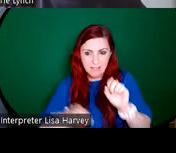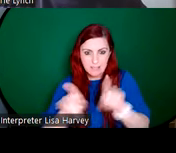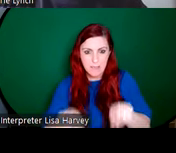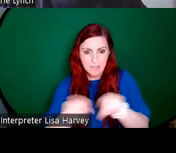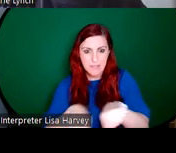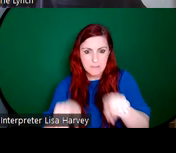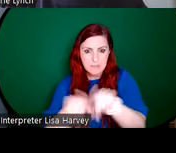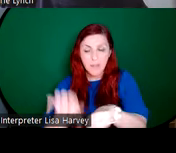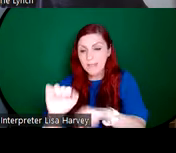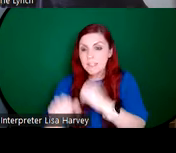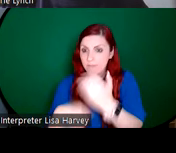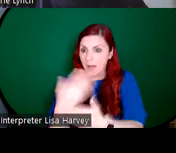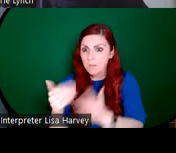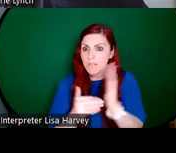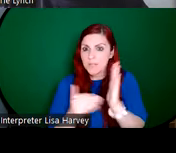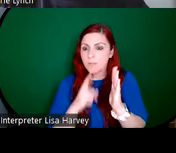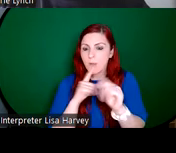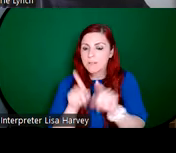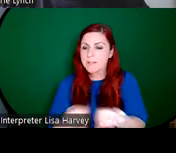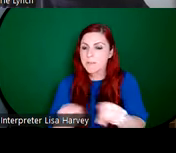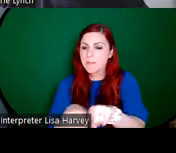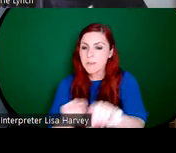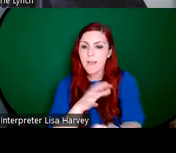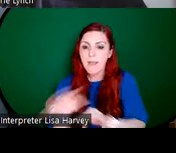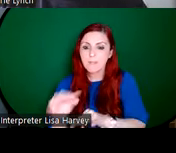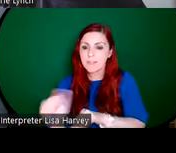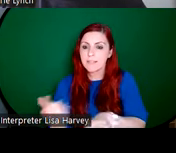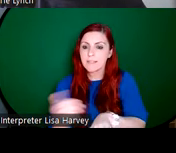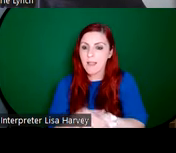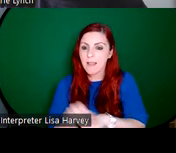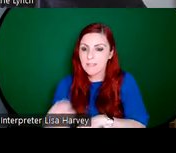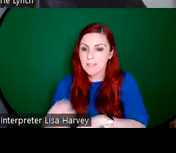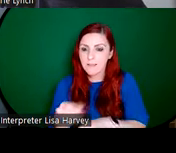developed. And after his untimely death, the studio continued to emulate this